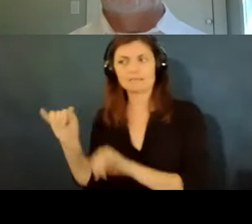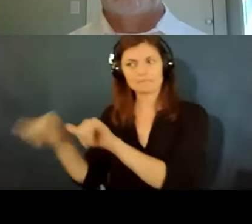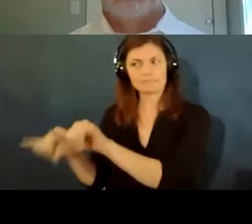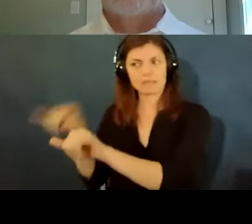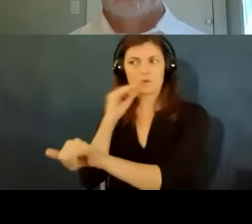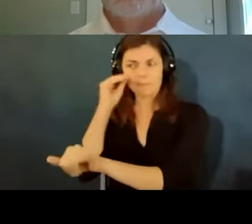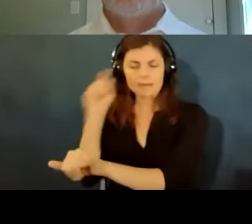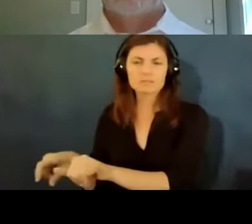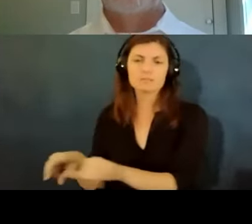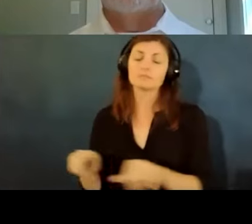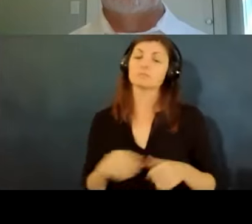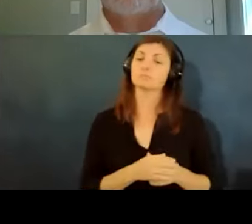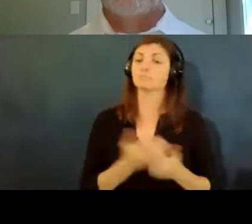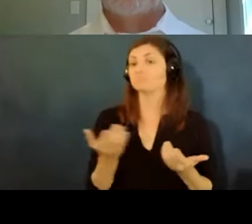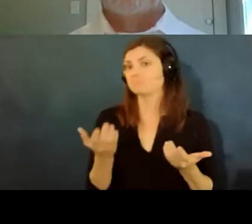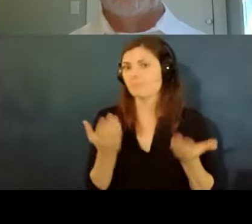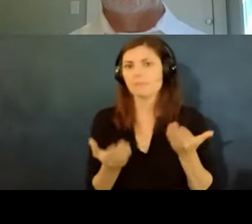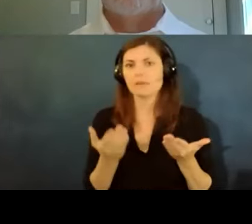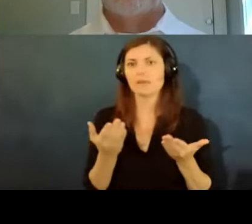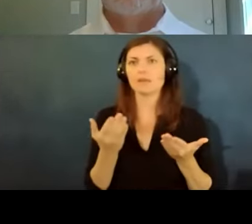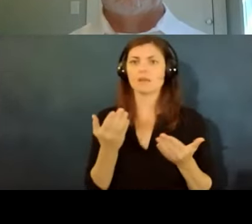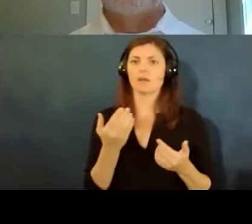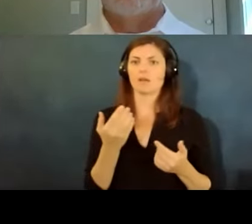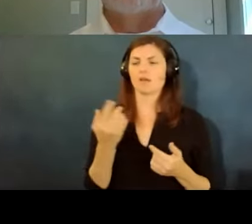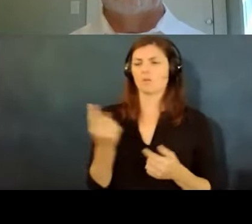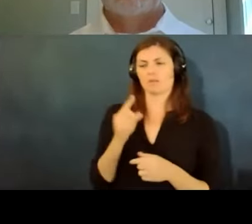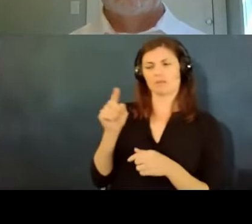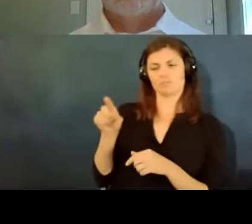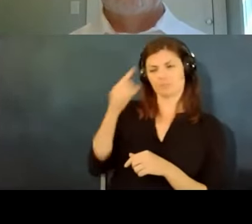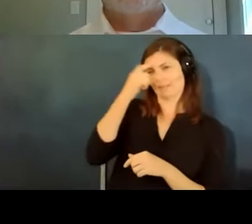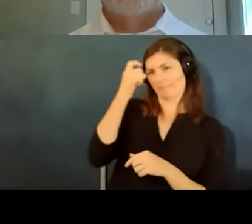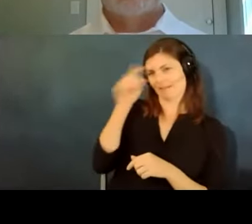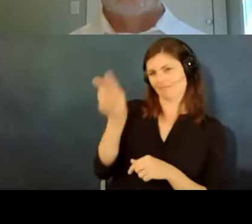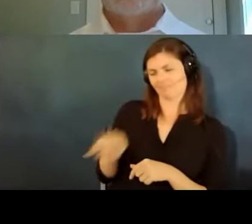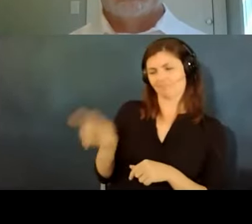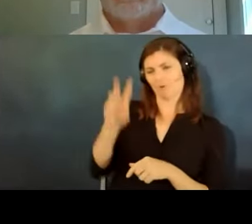about what if you're just worried about someone in the workplace because of the condition they have